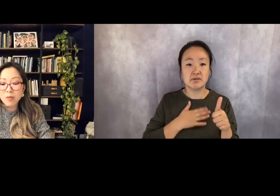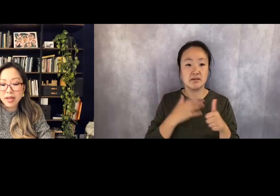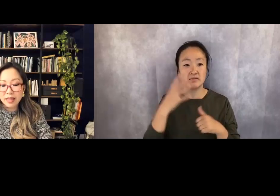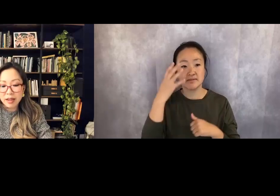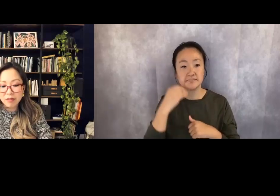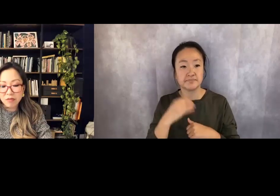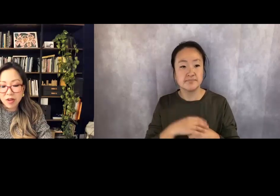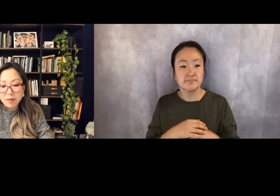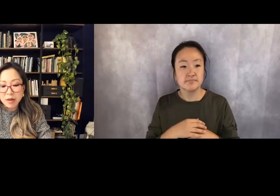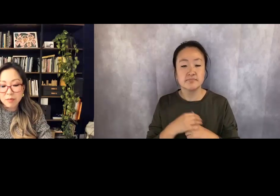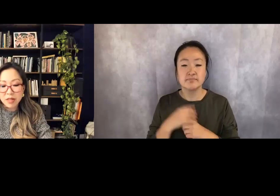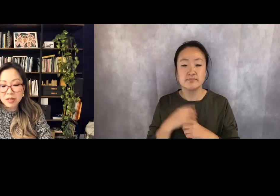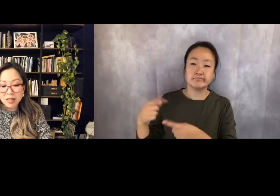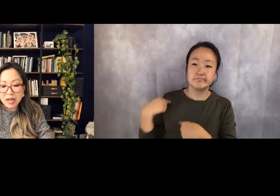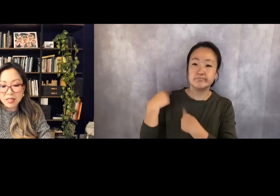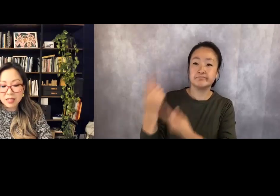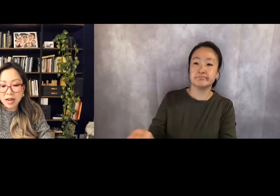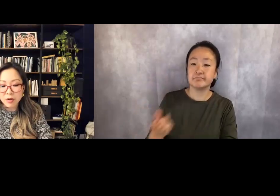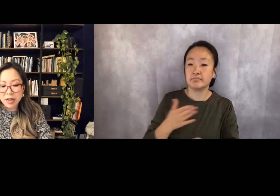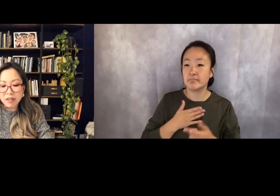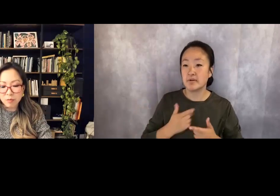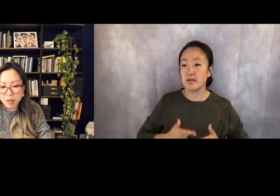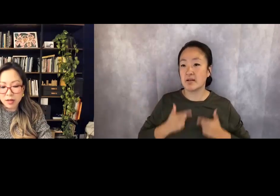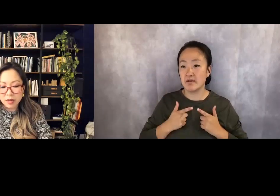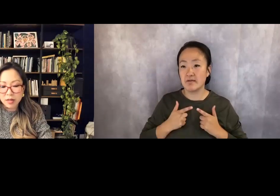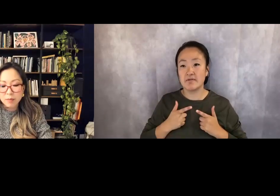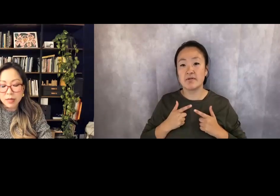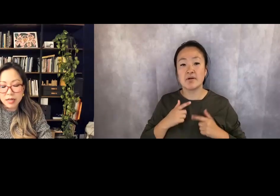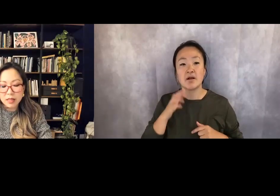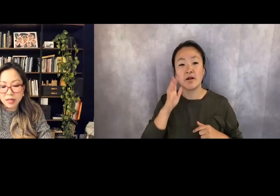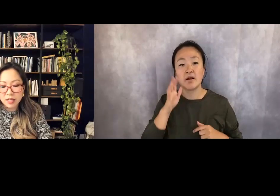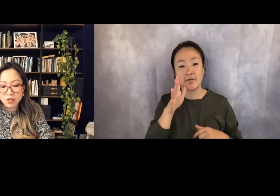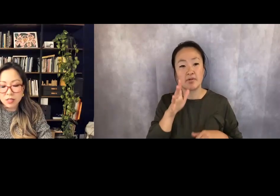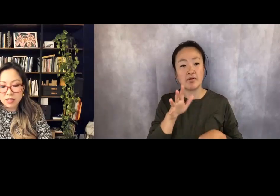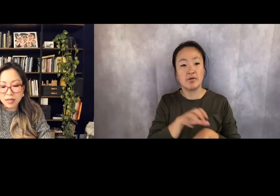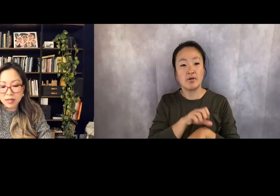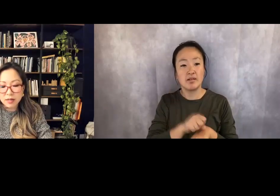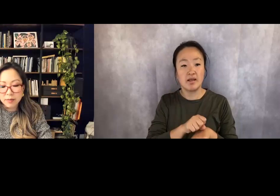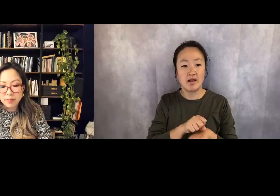All my life my mother locked our knife block beneath the kitchen sink.